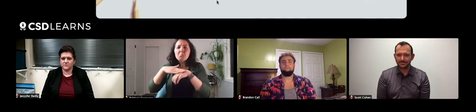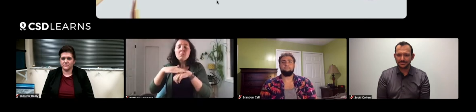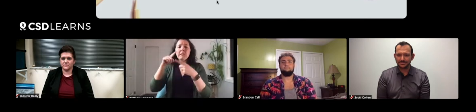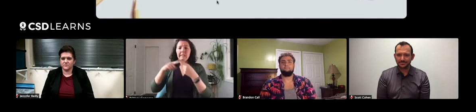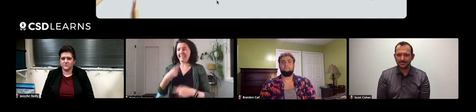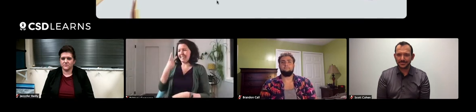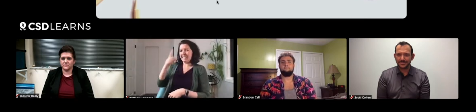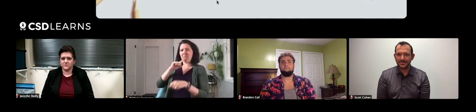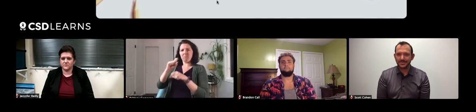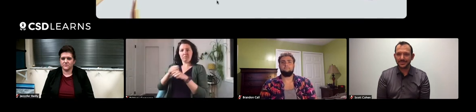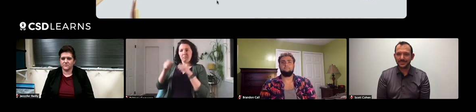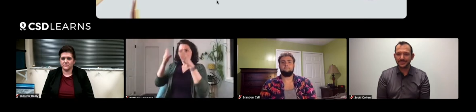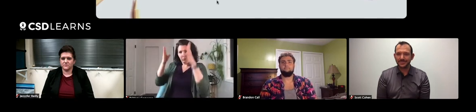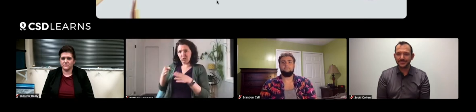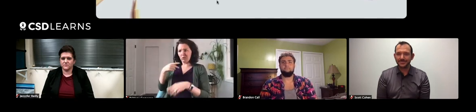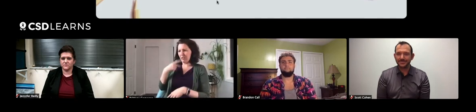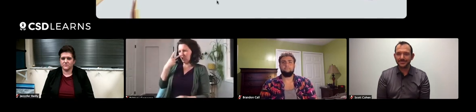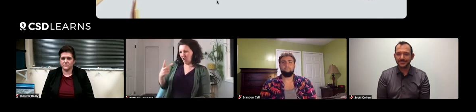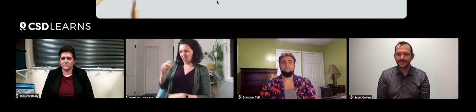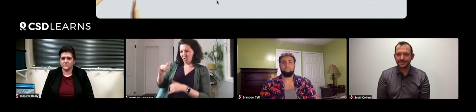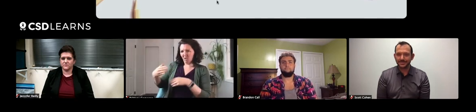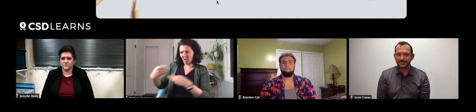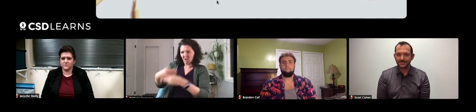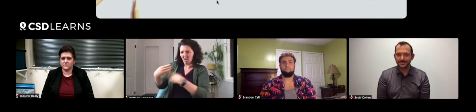until I saw it in person, in real life.